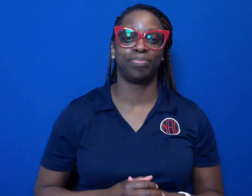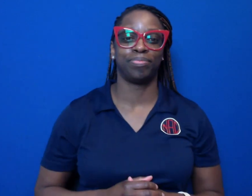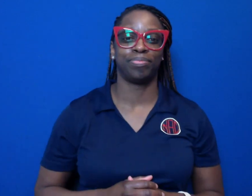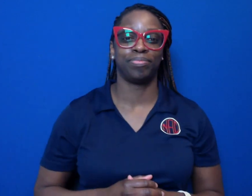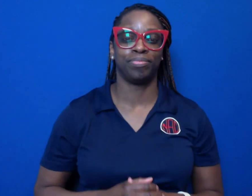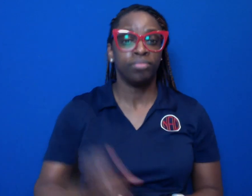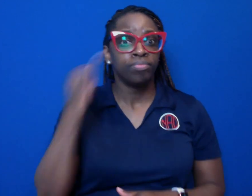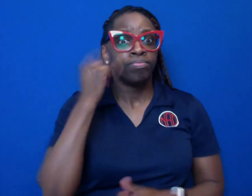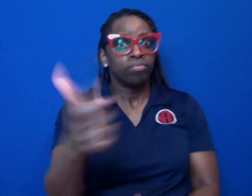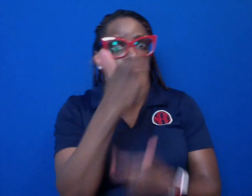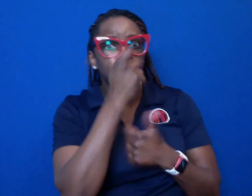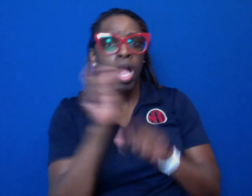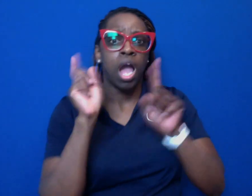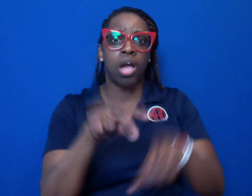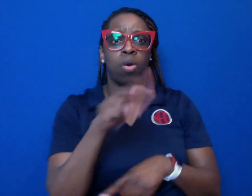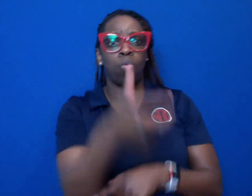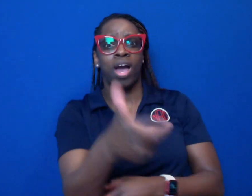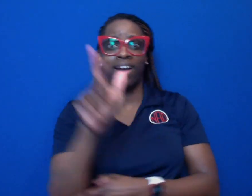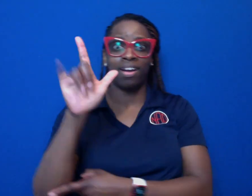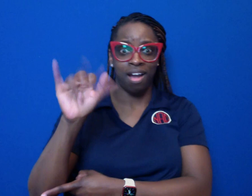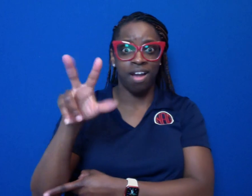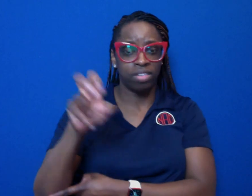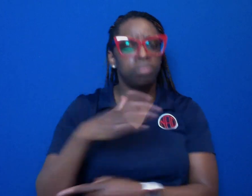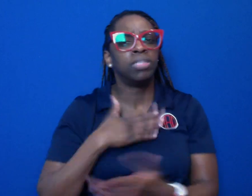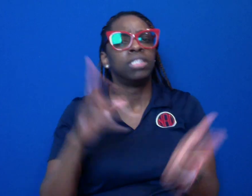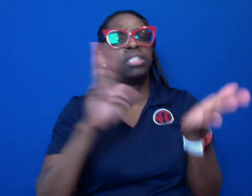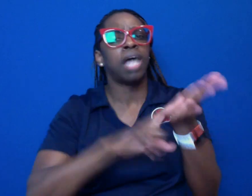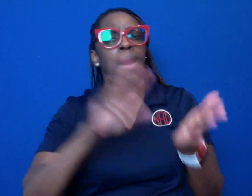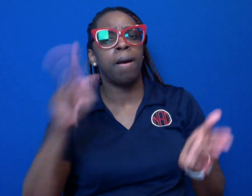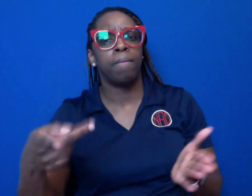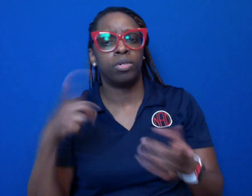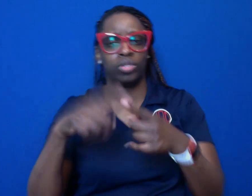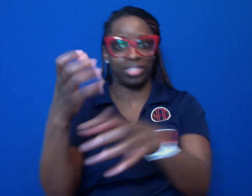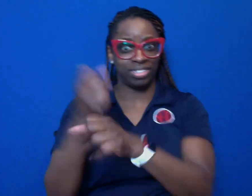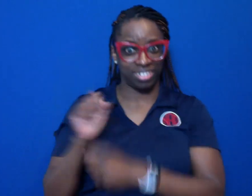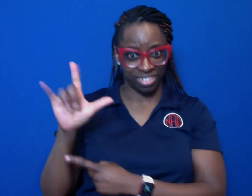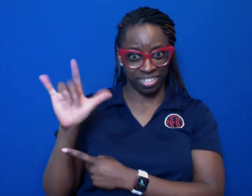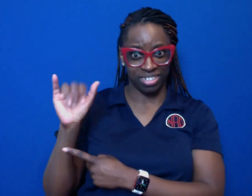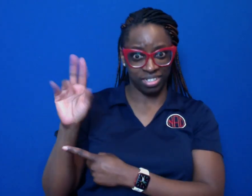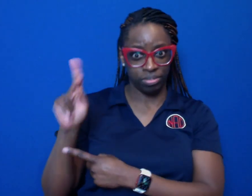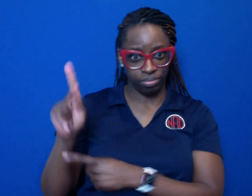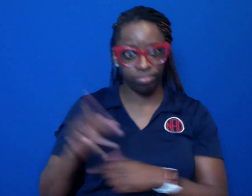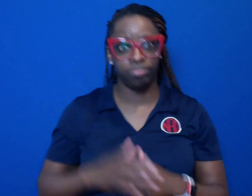If you are interested in attending this event live, please sign up to receive a link.